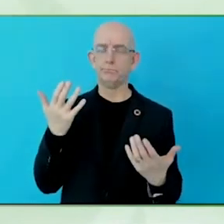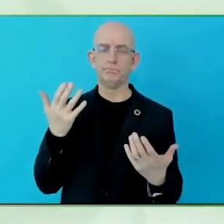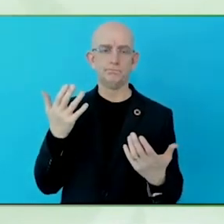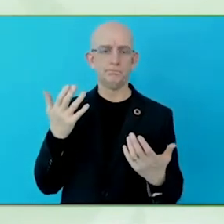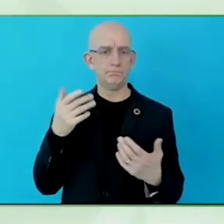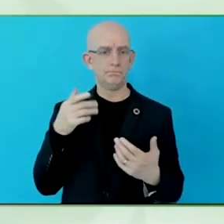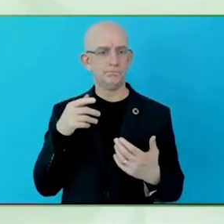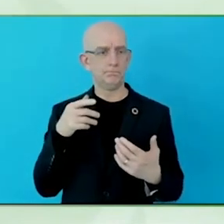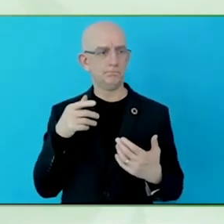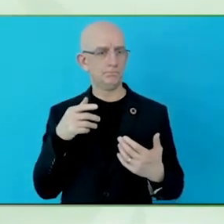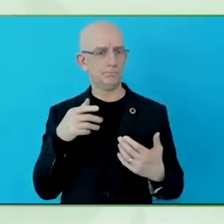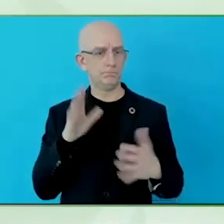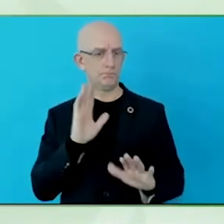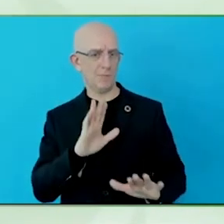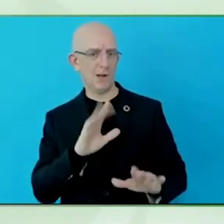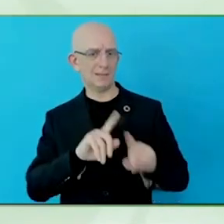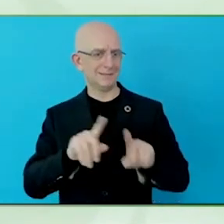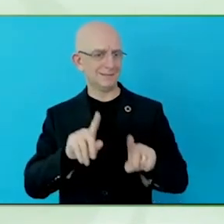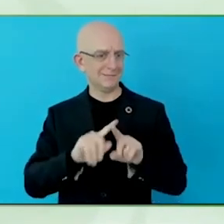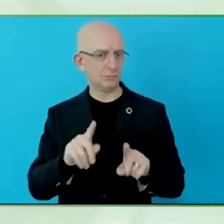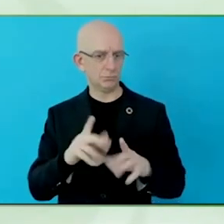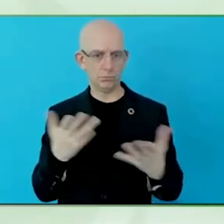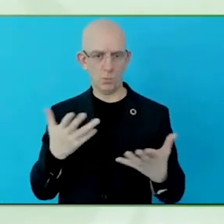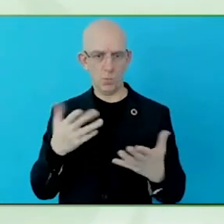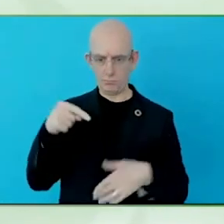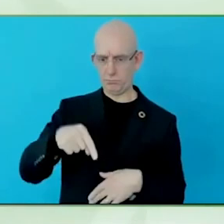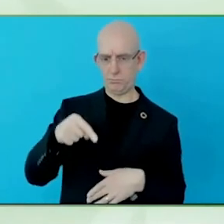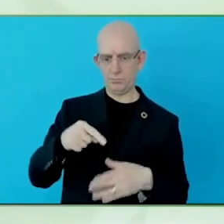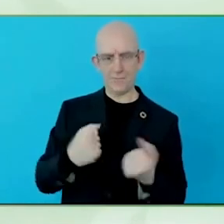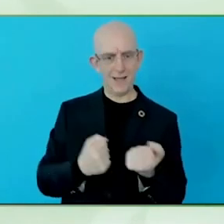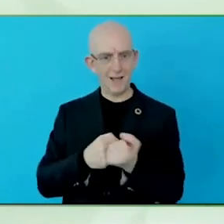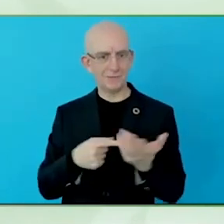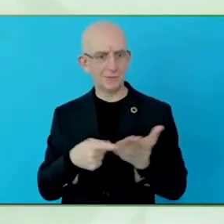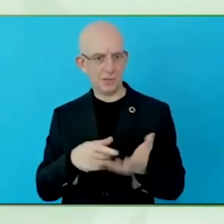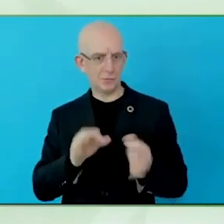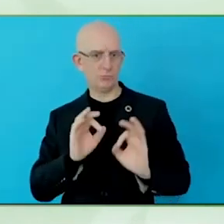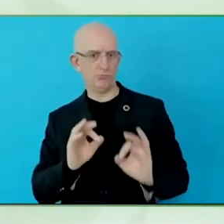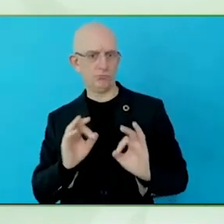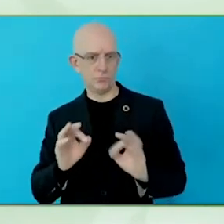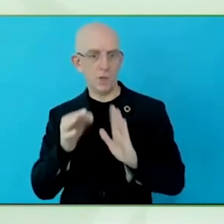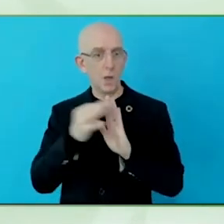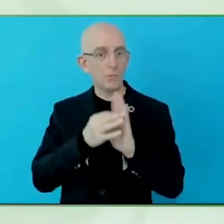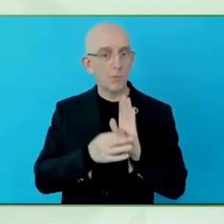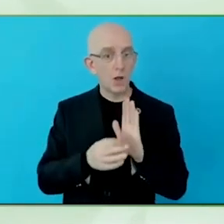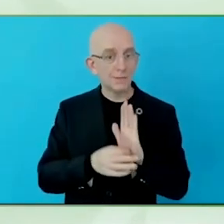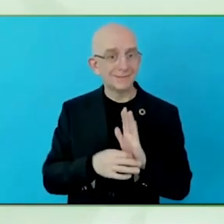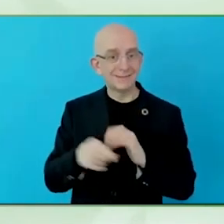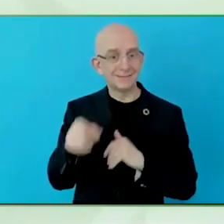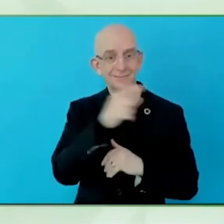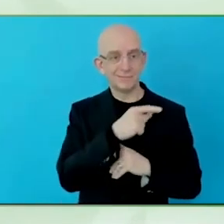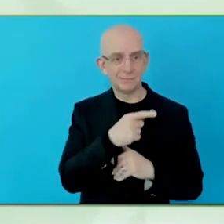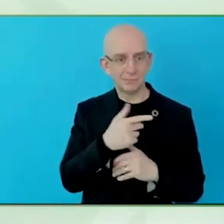consider disability not as a problem, but as a resource. There is a lot of work to do.